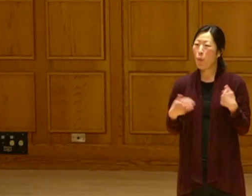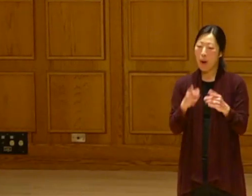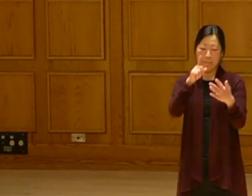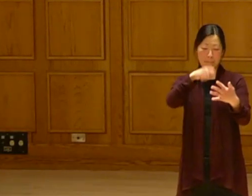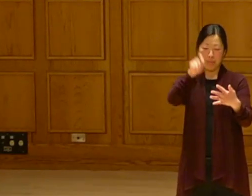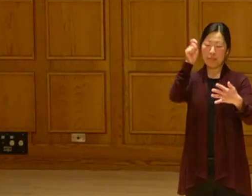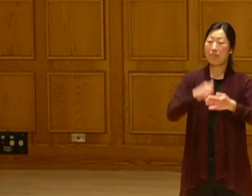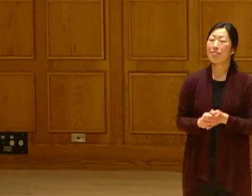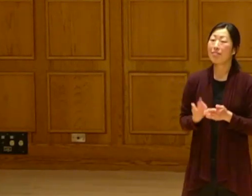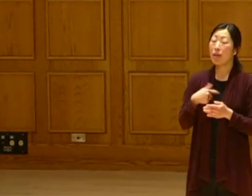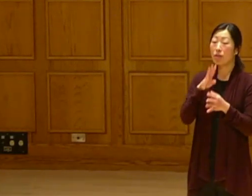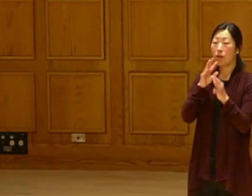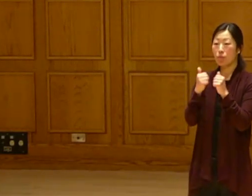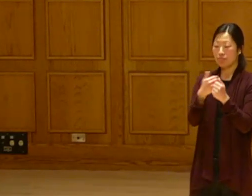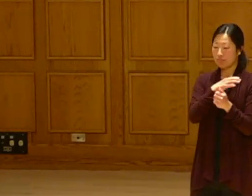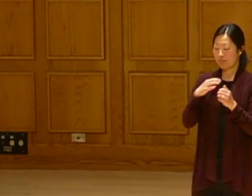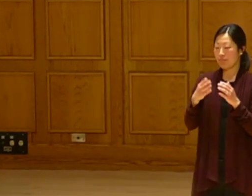I got to talk to the national Congress of American unions.